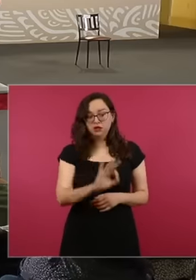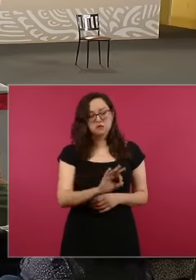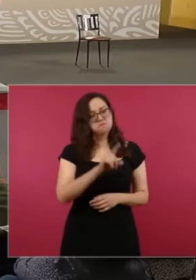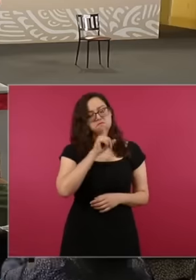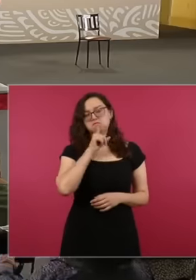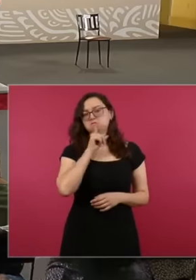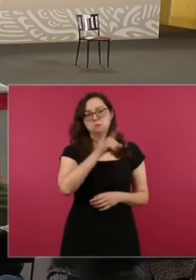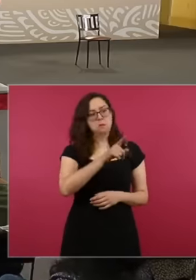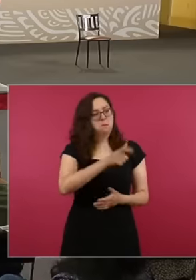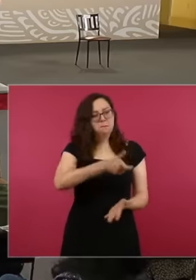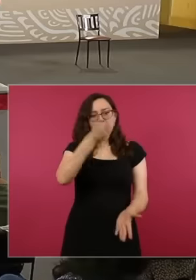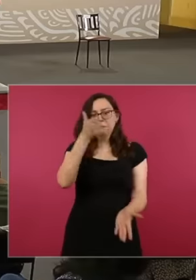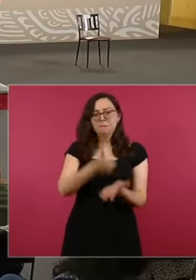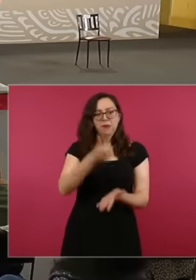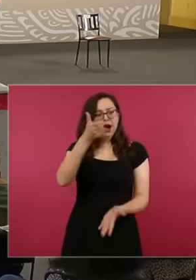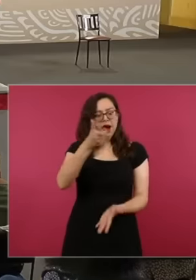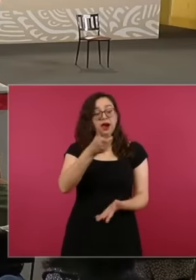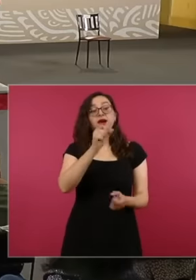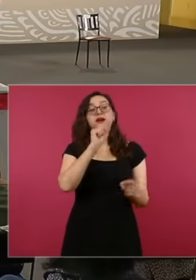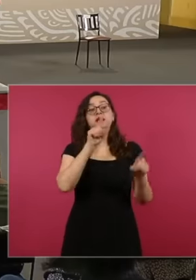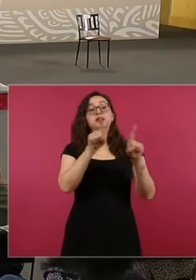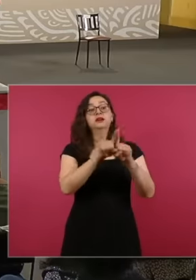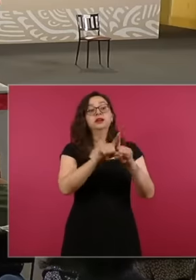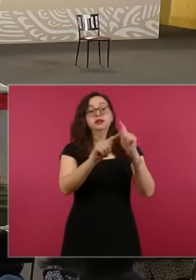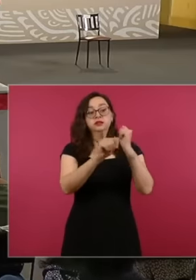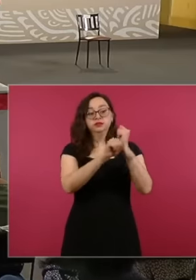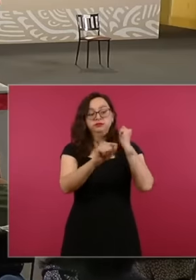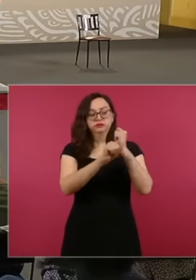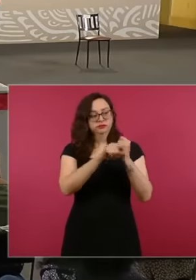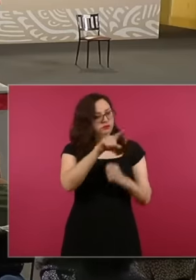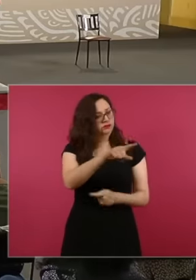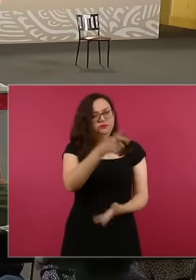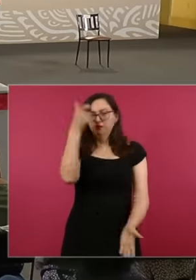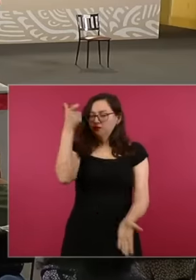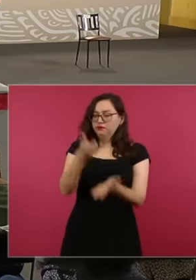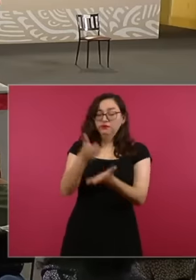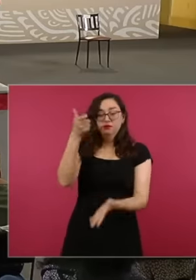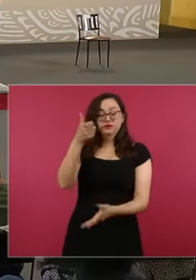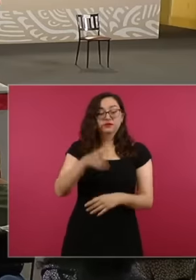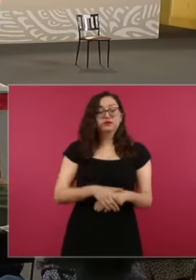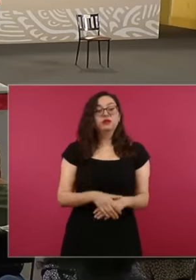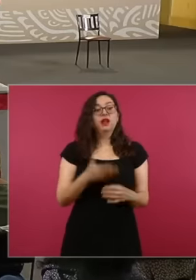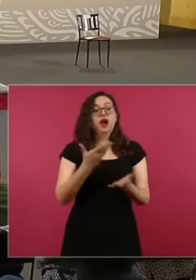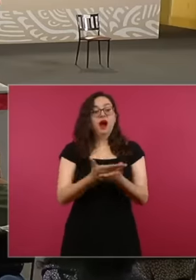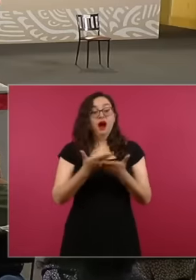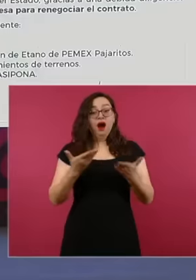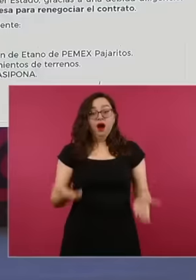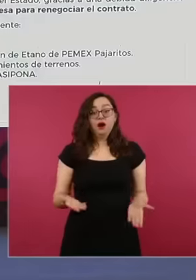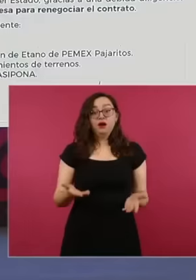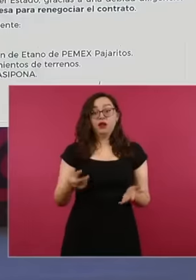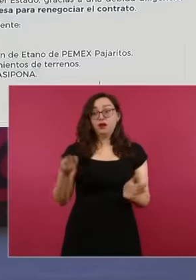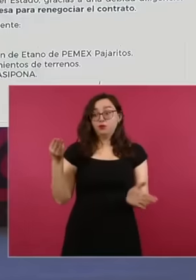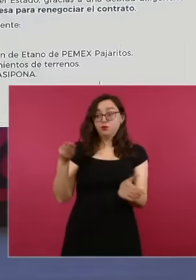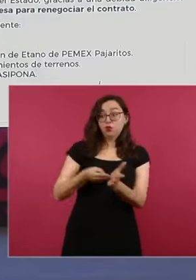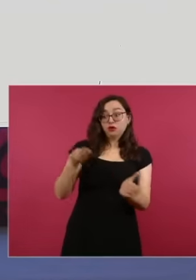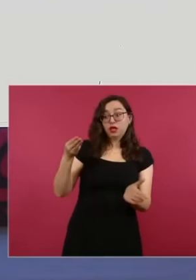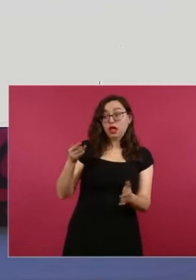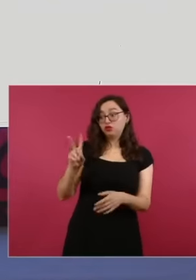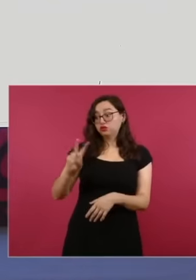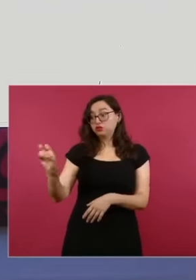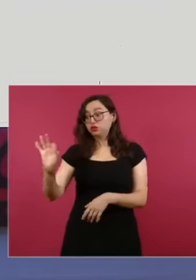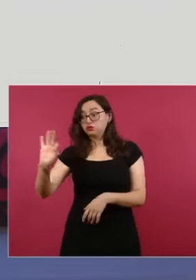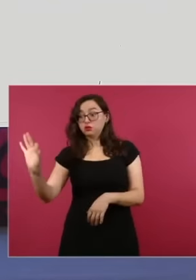penalties in the contract are the same nothing of 230 everything even eh the next one please